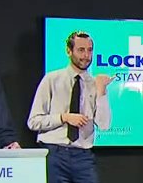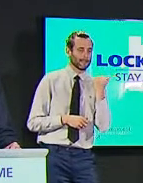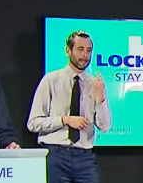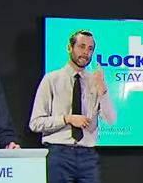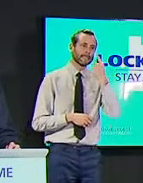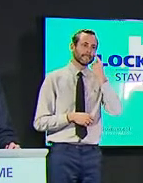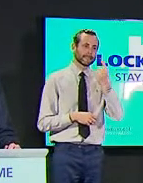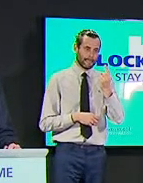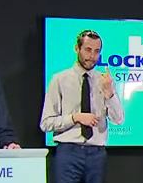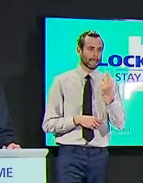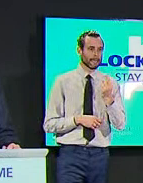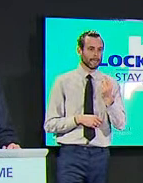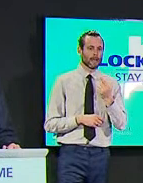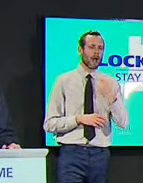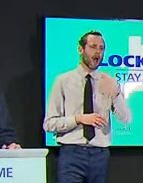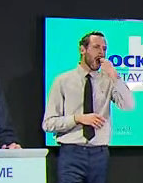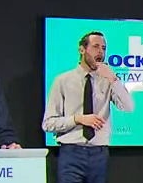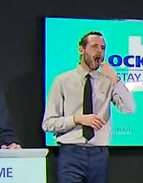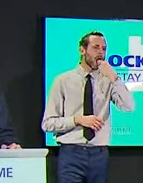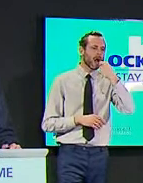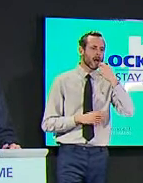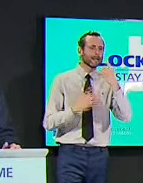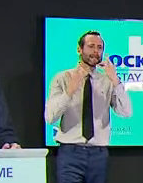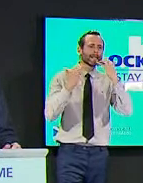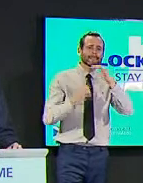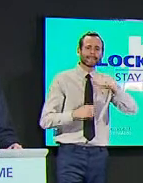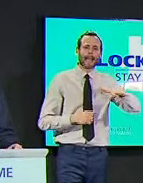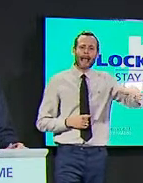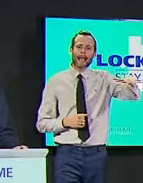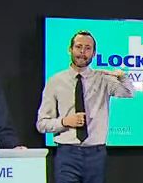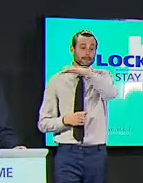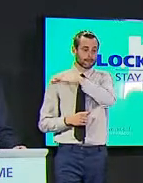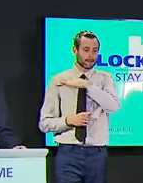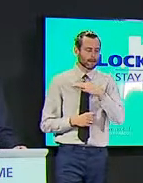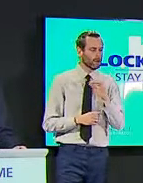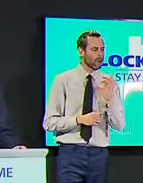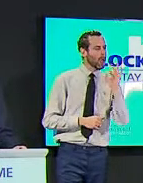four percent uh for the past three days i think if my memory serves which is obviously